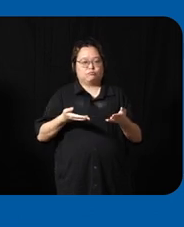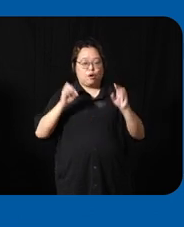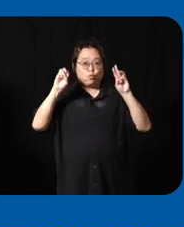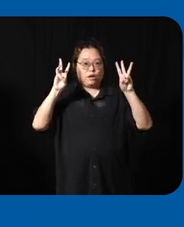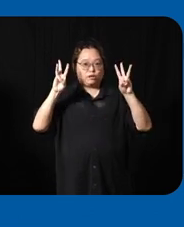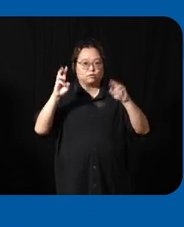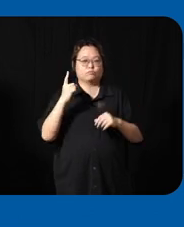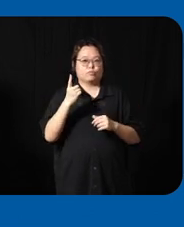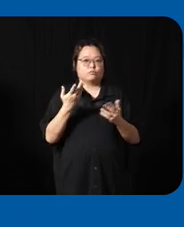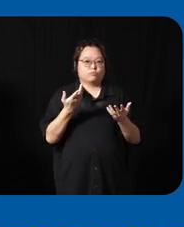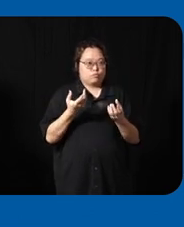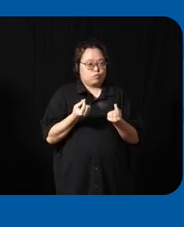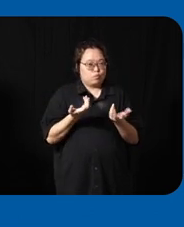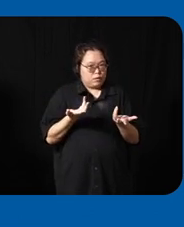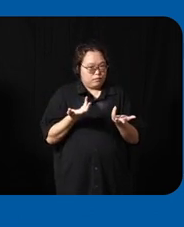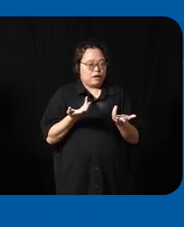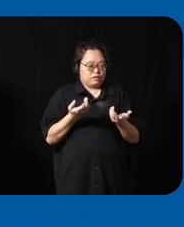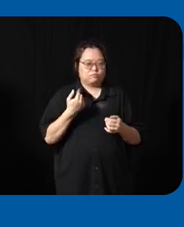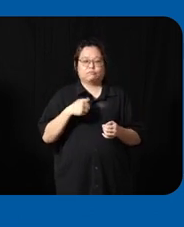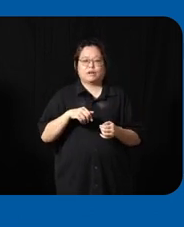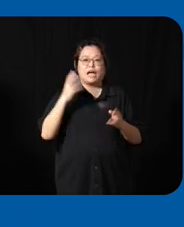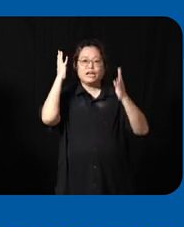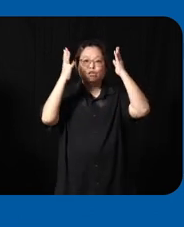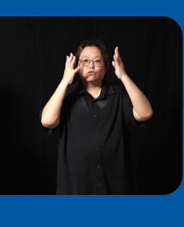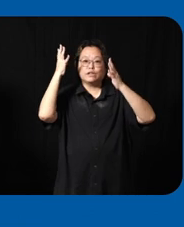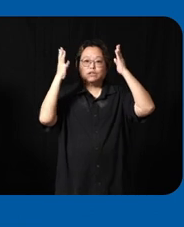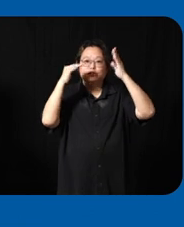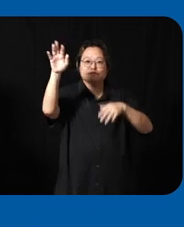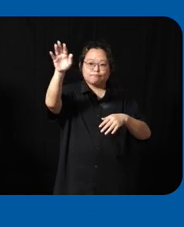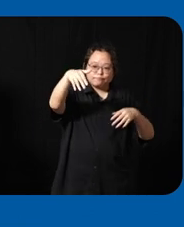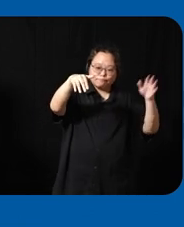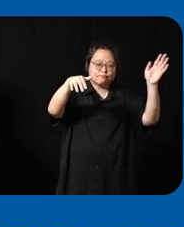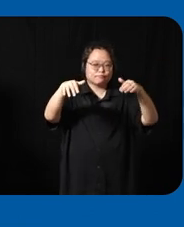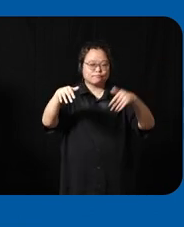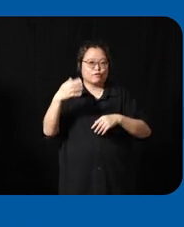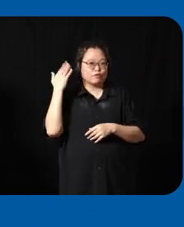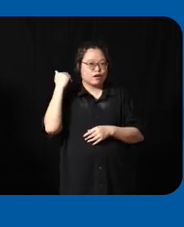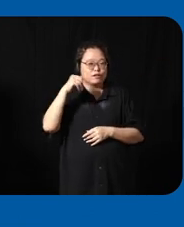also about engaging innovators right I think uh in the previous panel you've already seen that uh